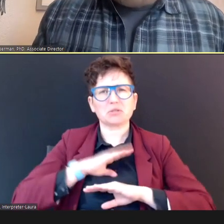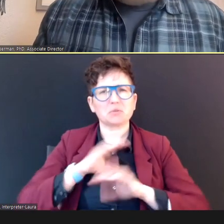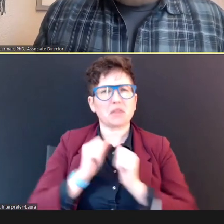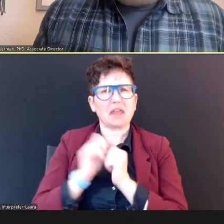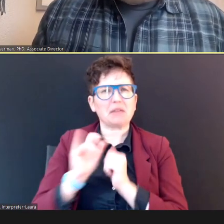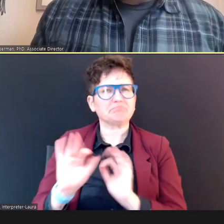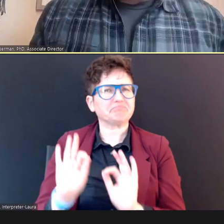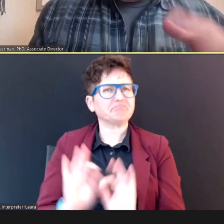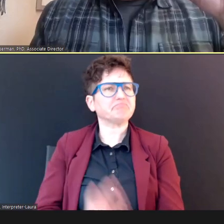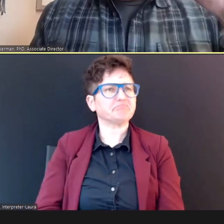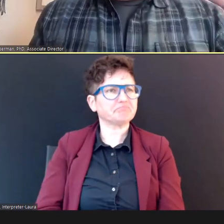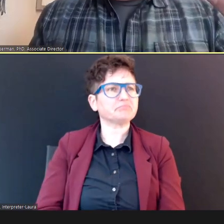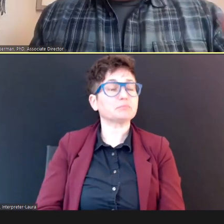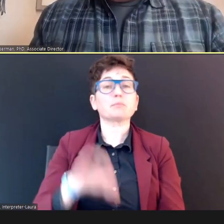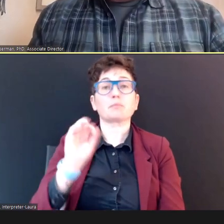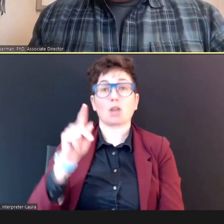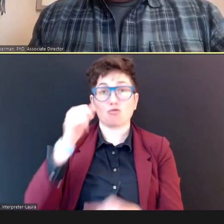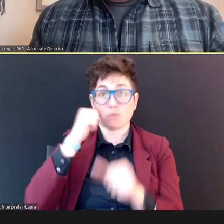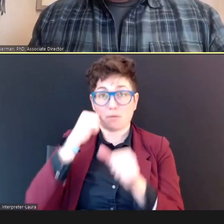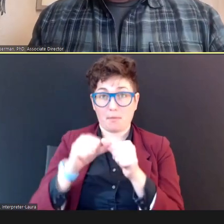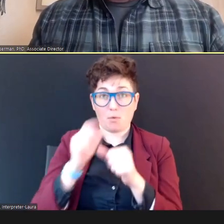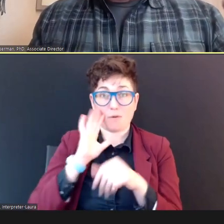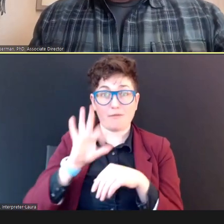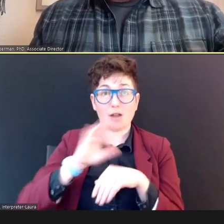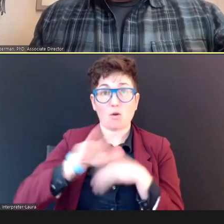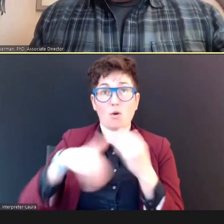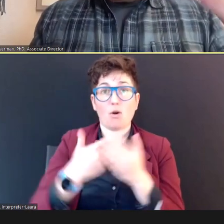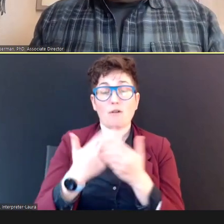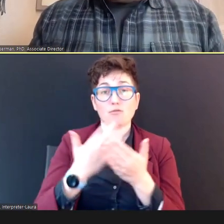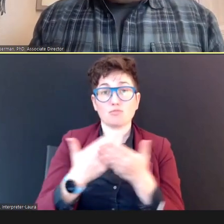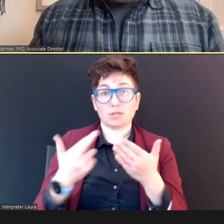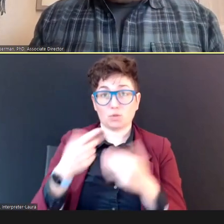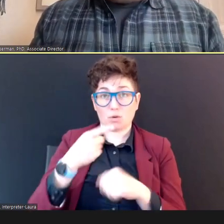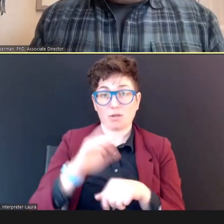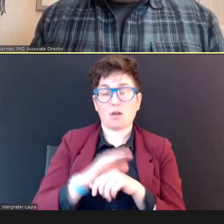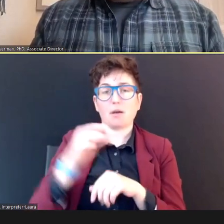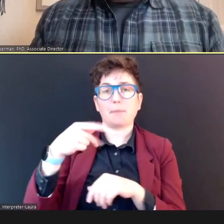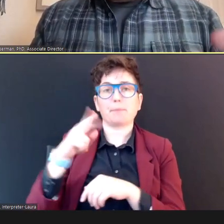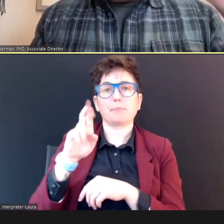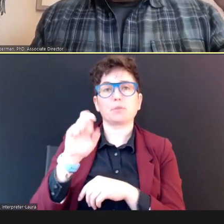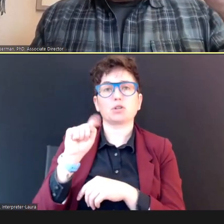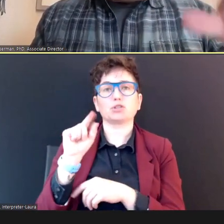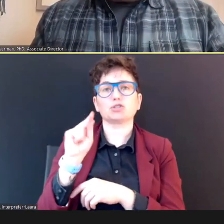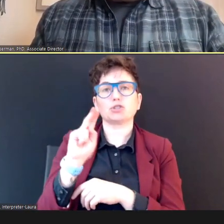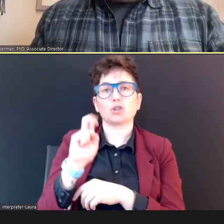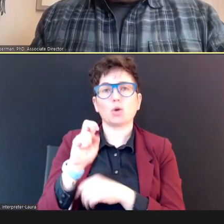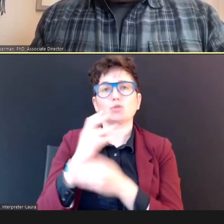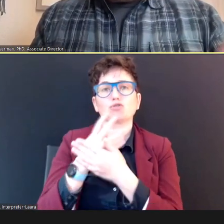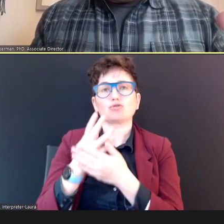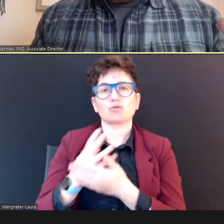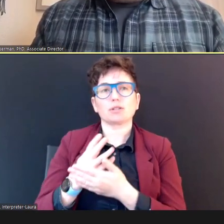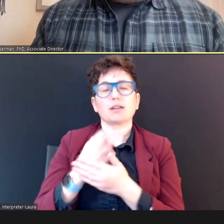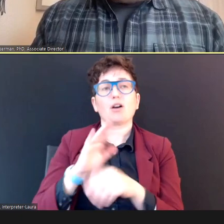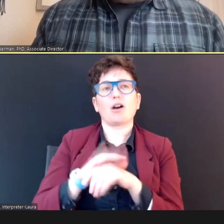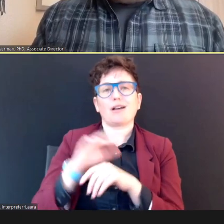remember, you're going to find all these resources on PureTone so, go there, and have a look, (scrolling).